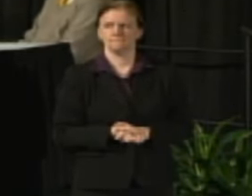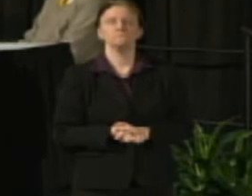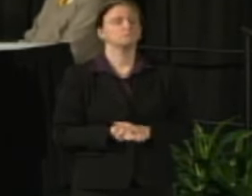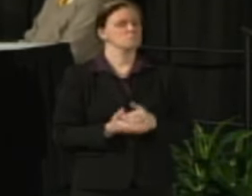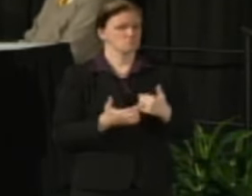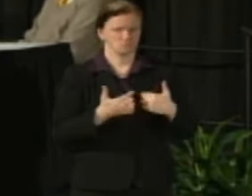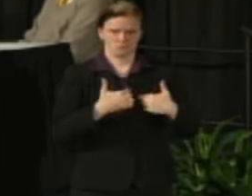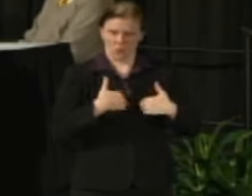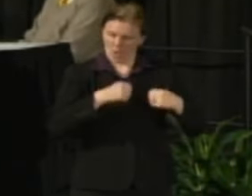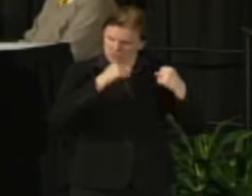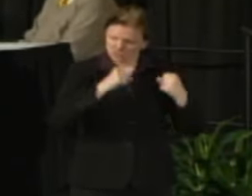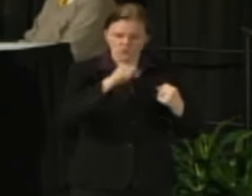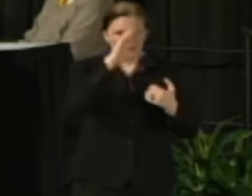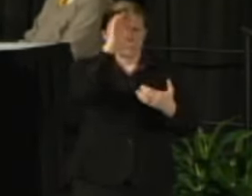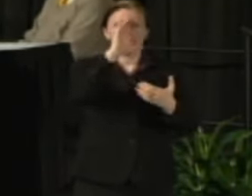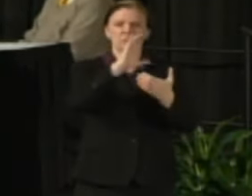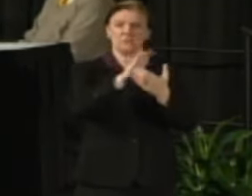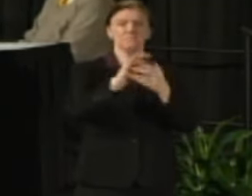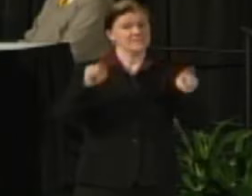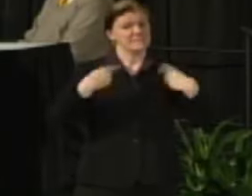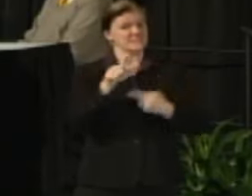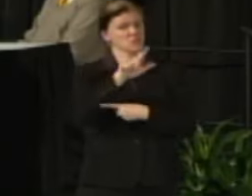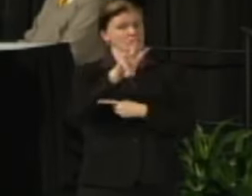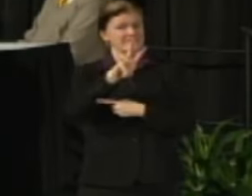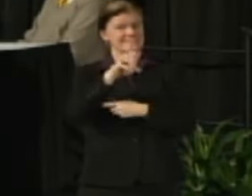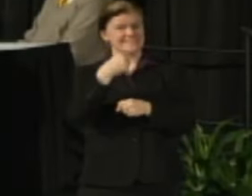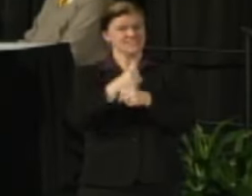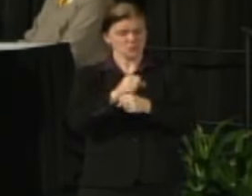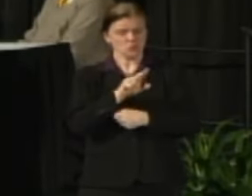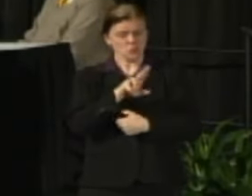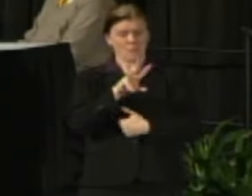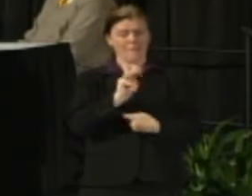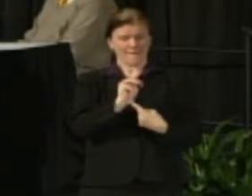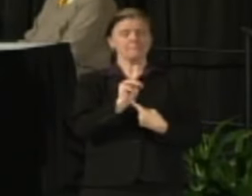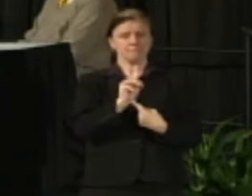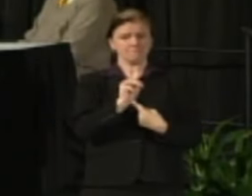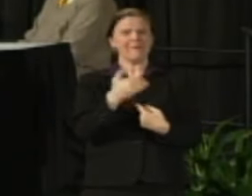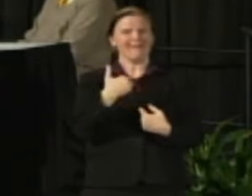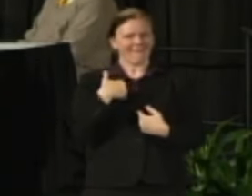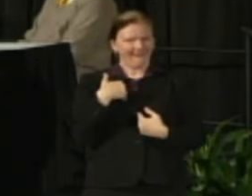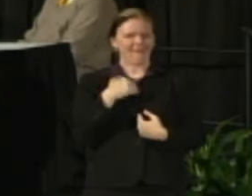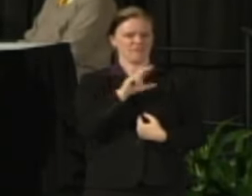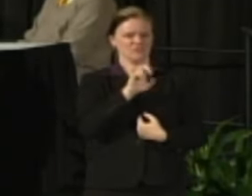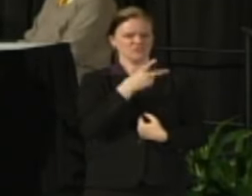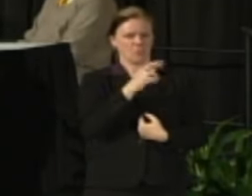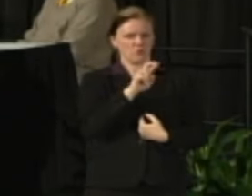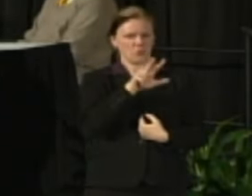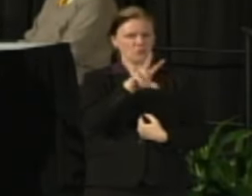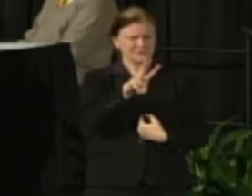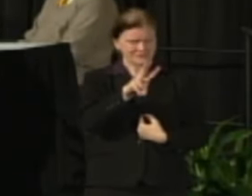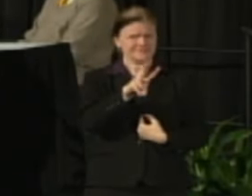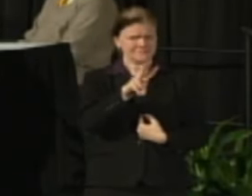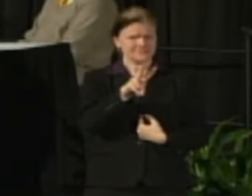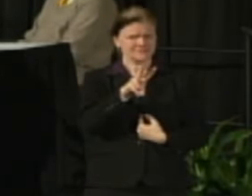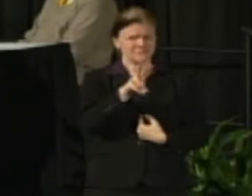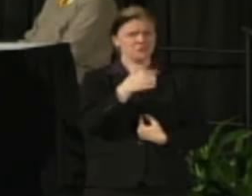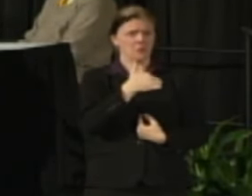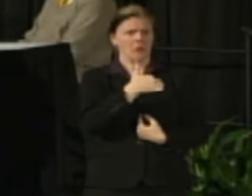I believe and have operated over 26 years at UWM as not only an advocate for but a participant in shared governance.